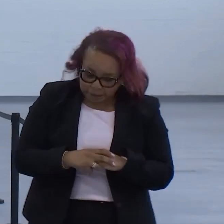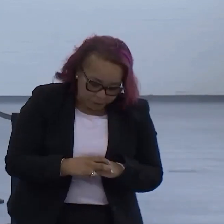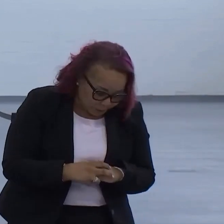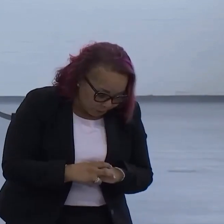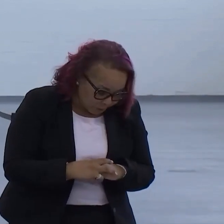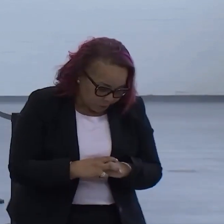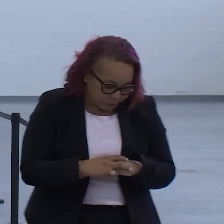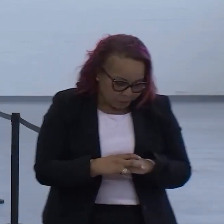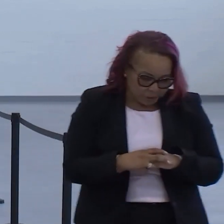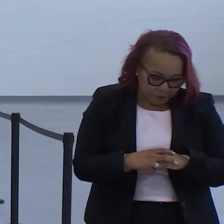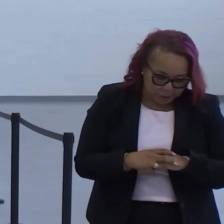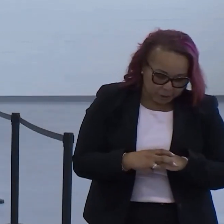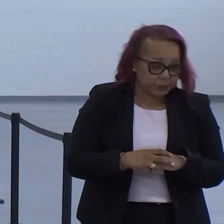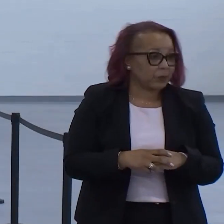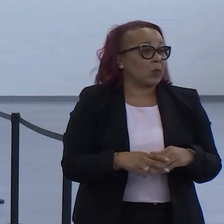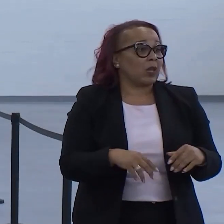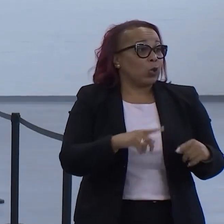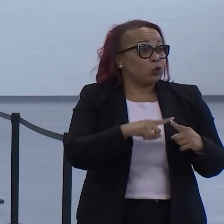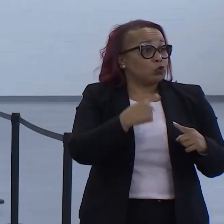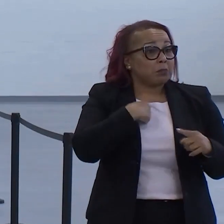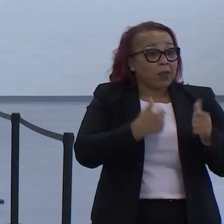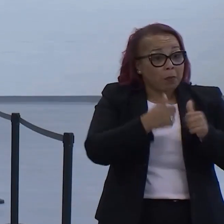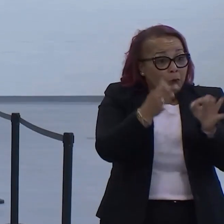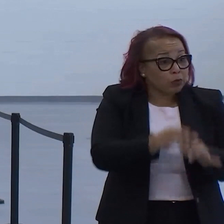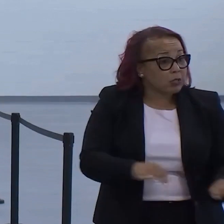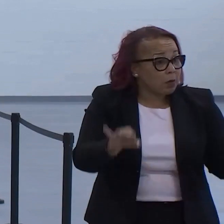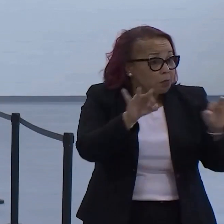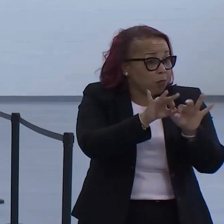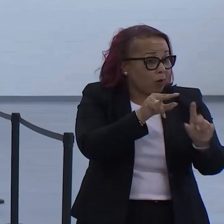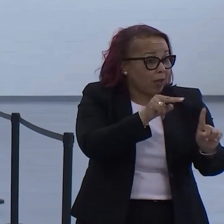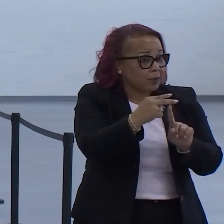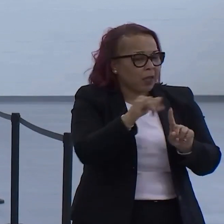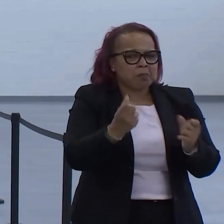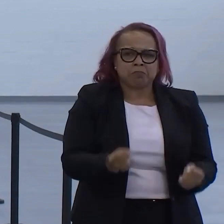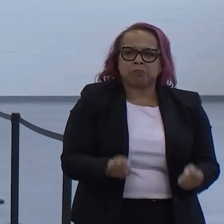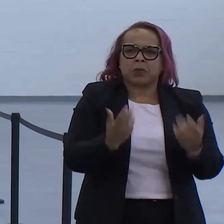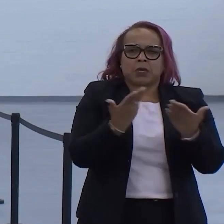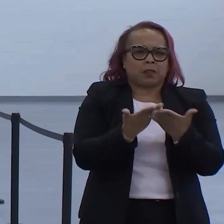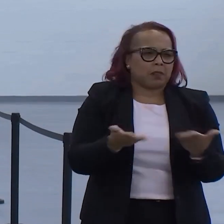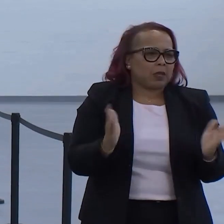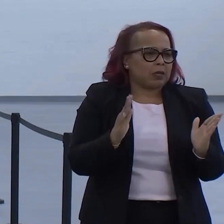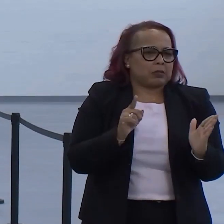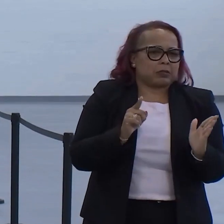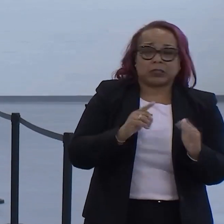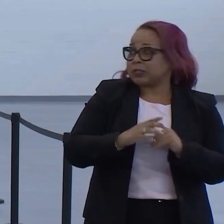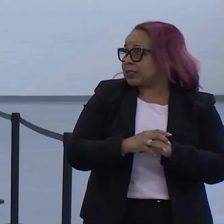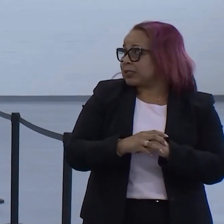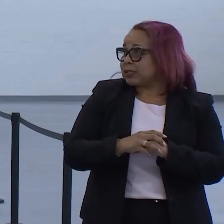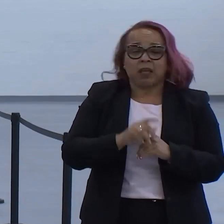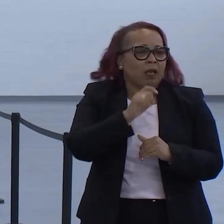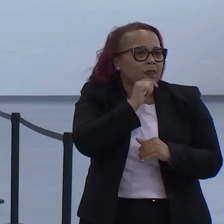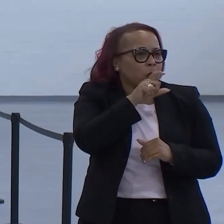And to me, the most important aspect of their so many of the things that you've heard about today, they don't need to be repeated.